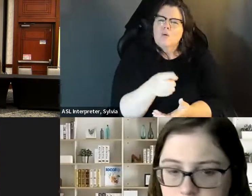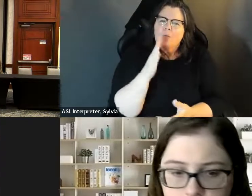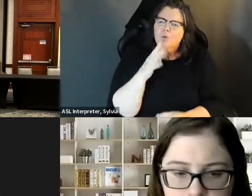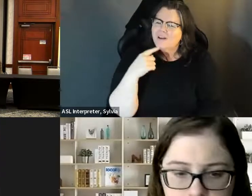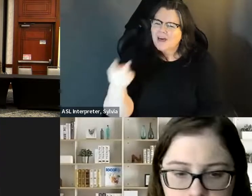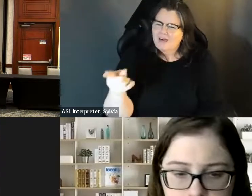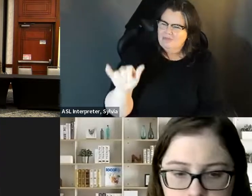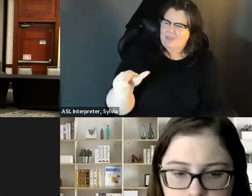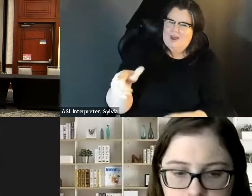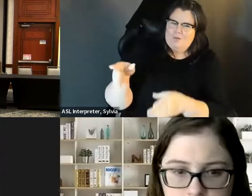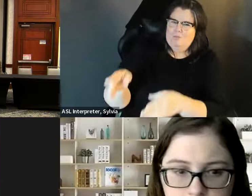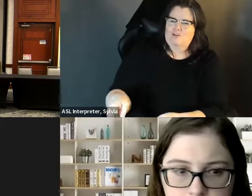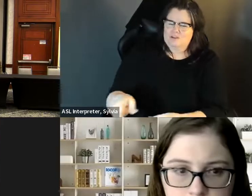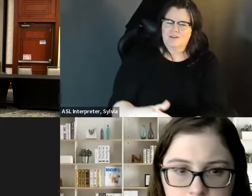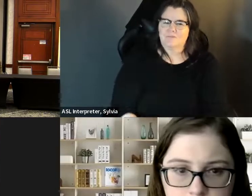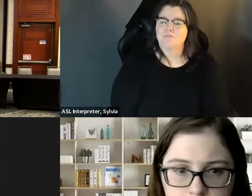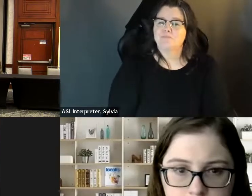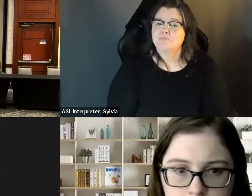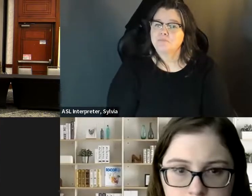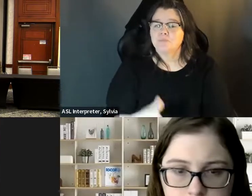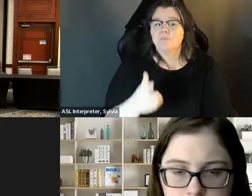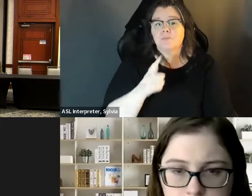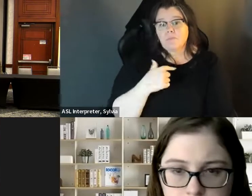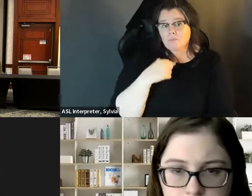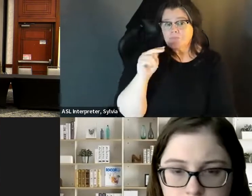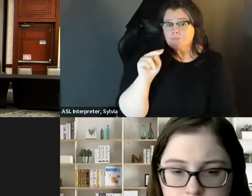candidate